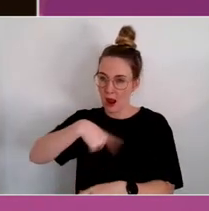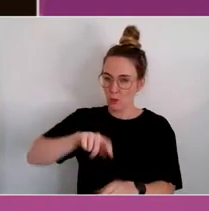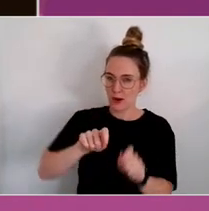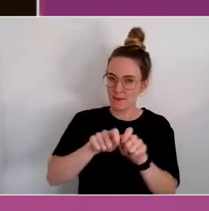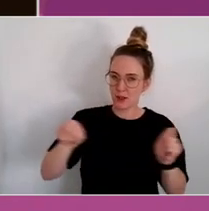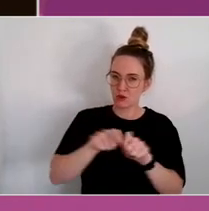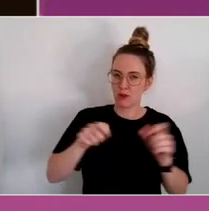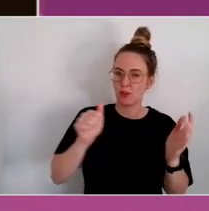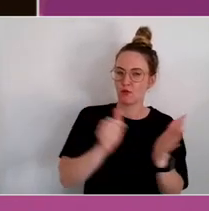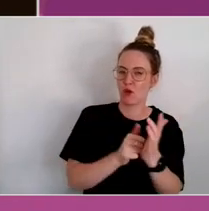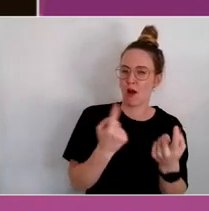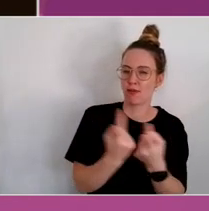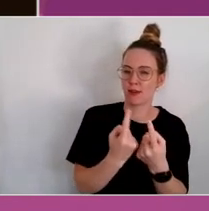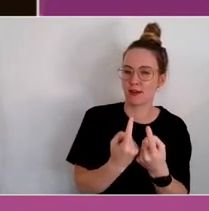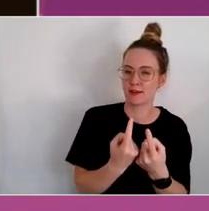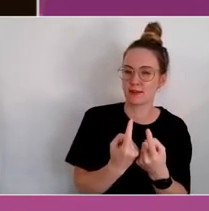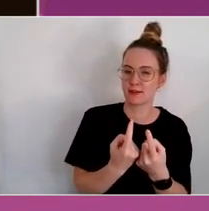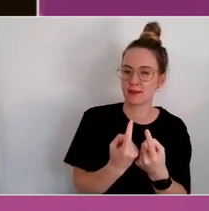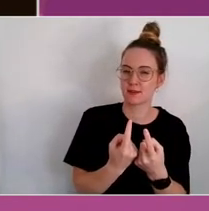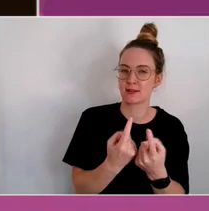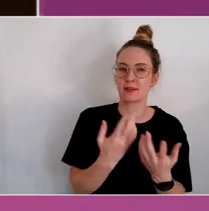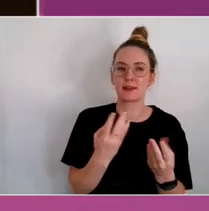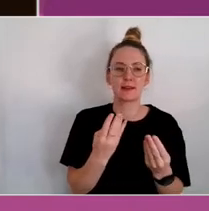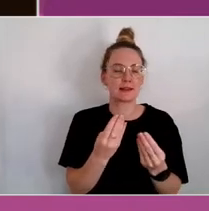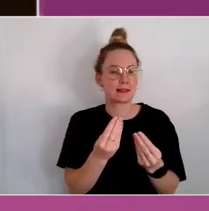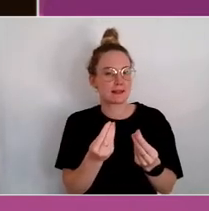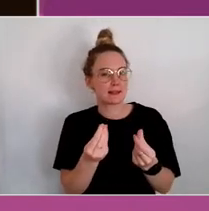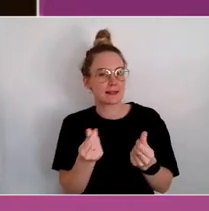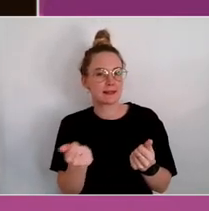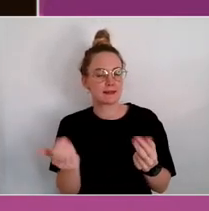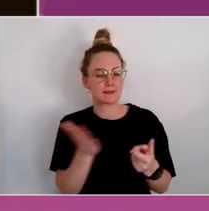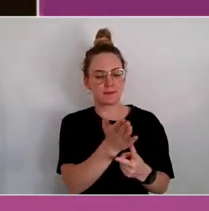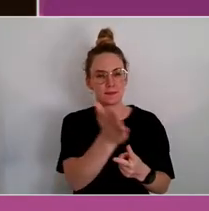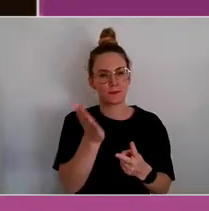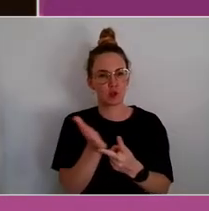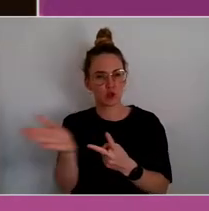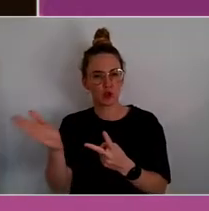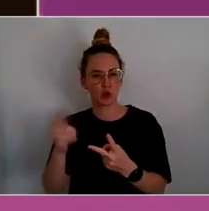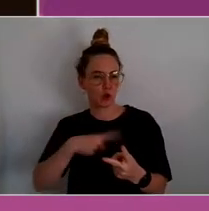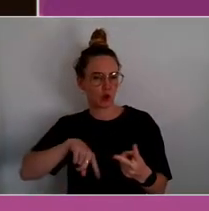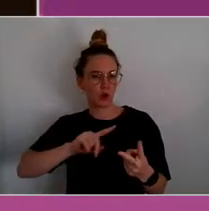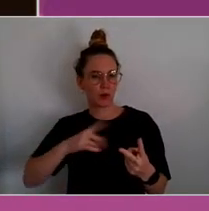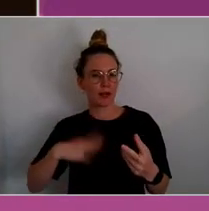They seem to be two streams of work that can build.